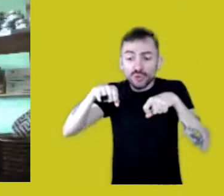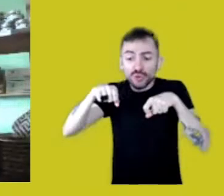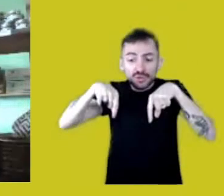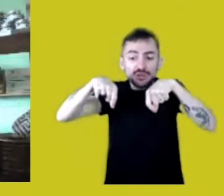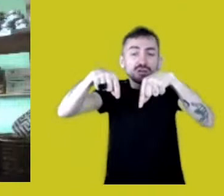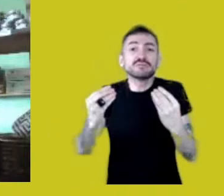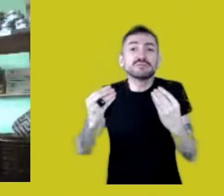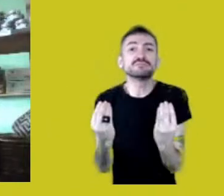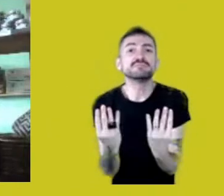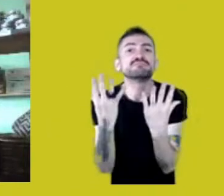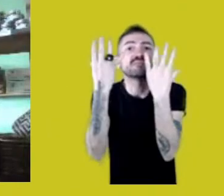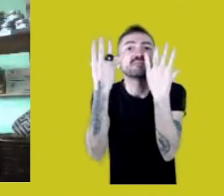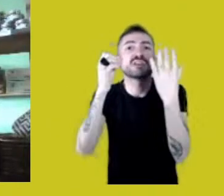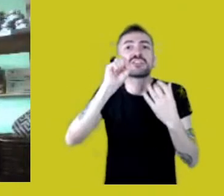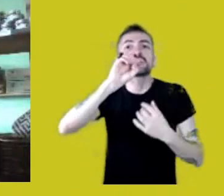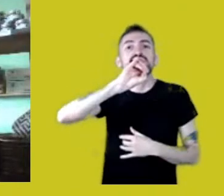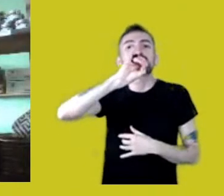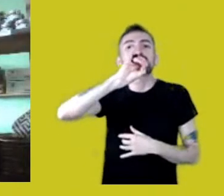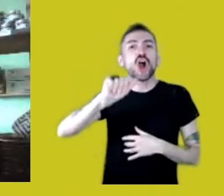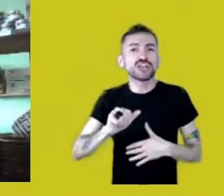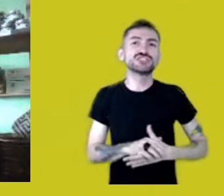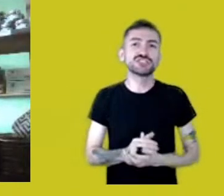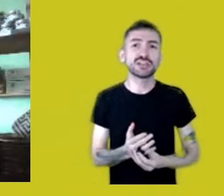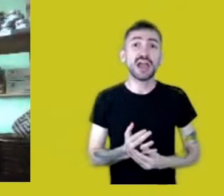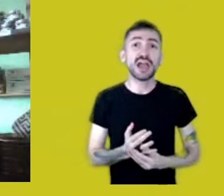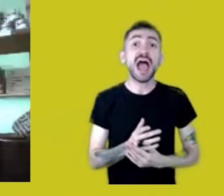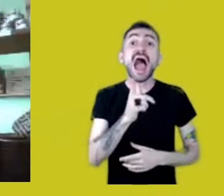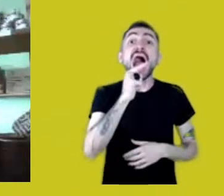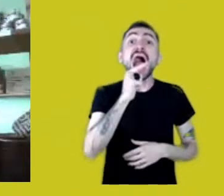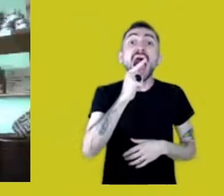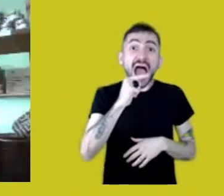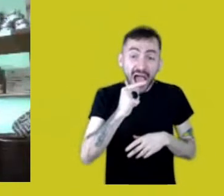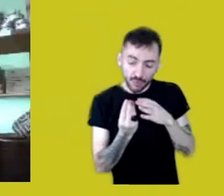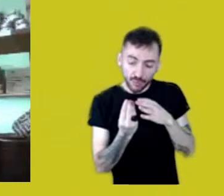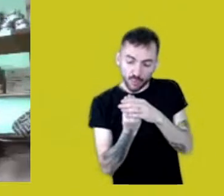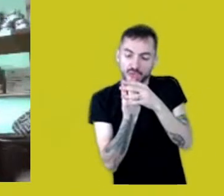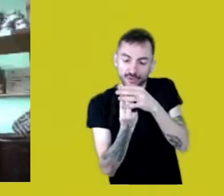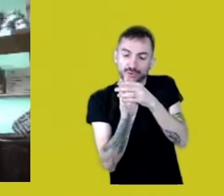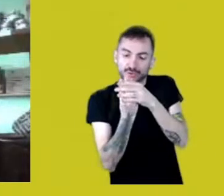Today, our wellsprings can no longer produce fynh,